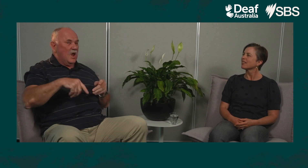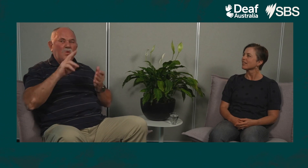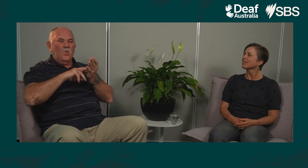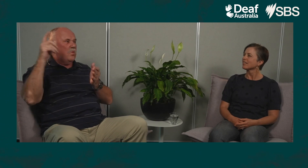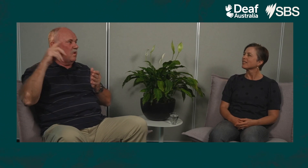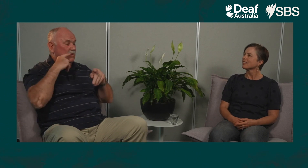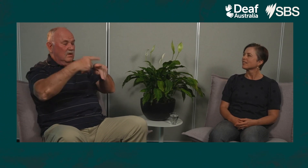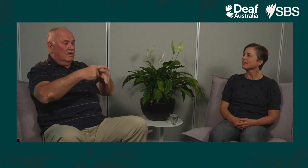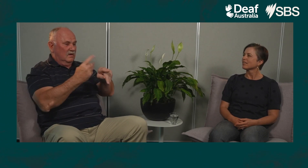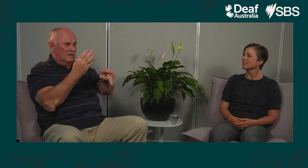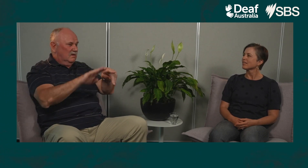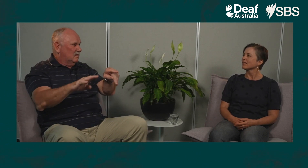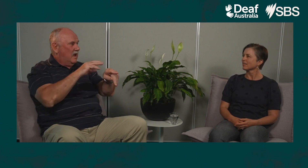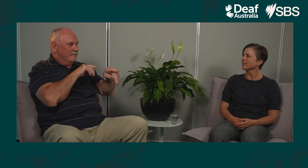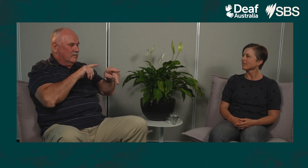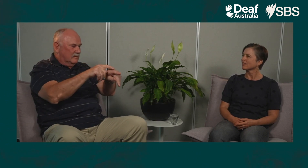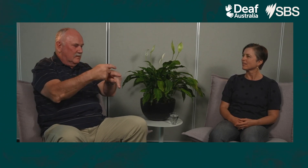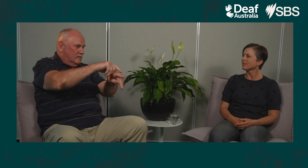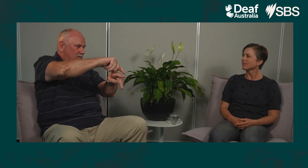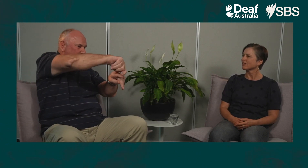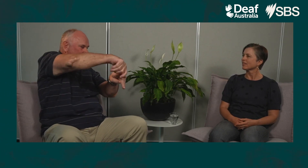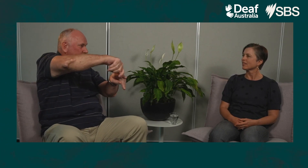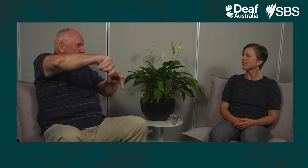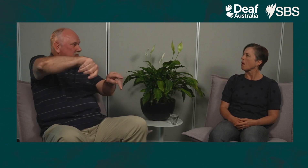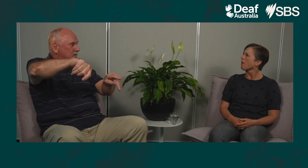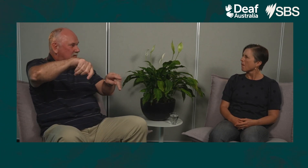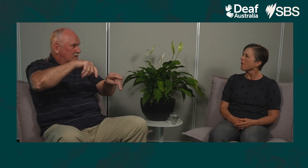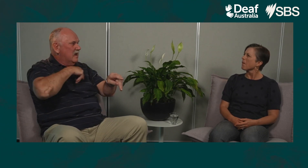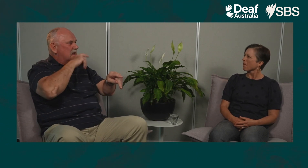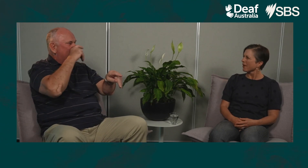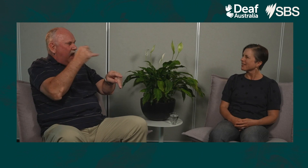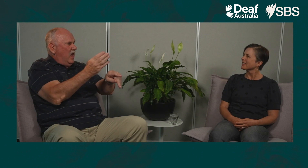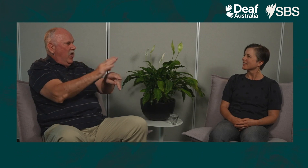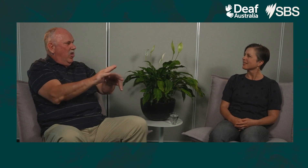Most intersections you just turn right. But here you had to move into the left lane to turn right.